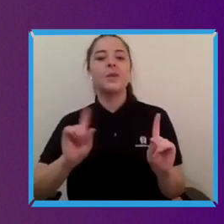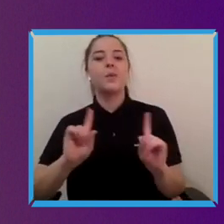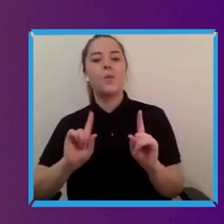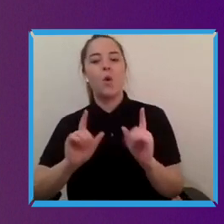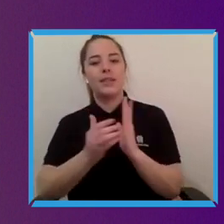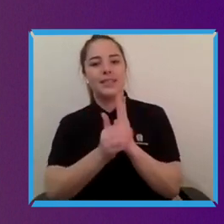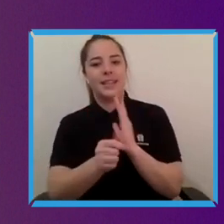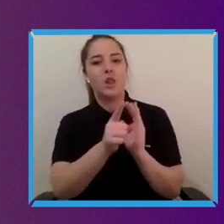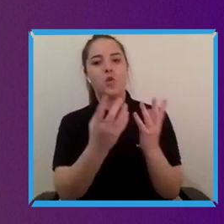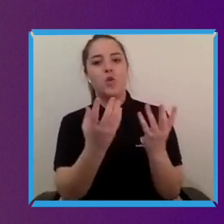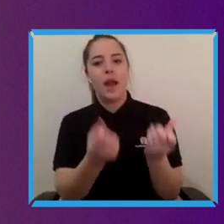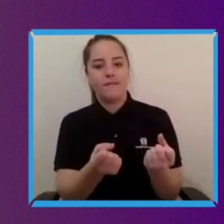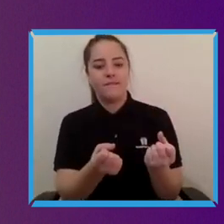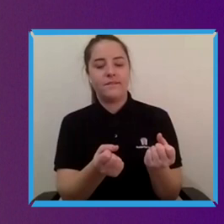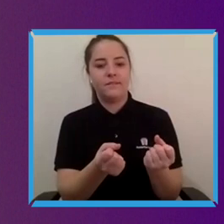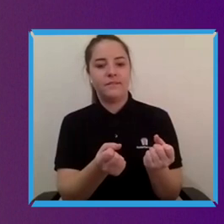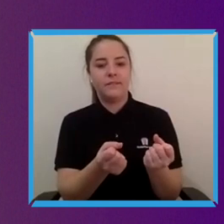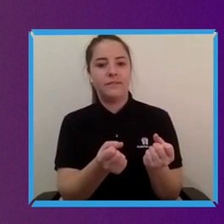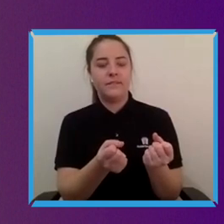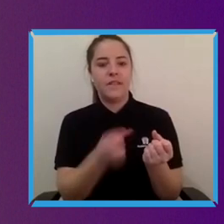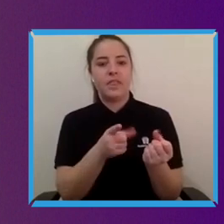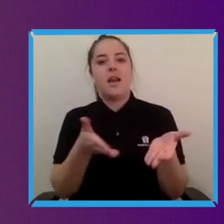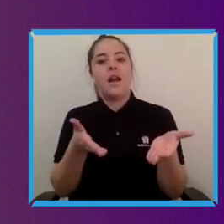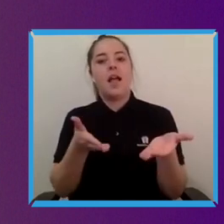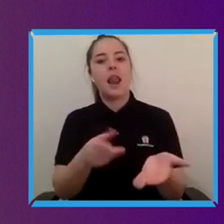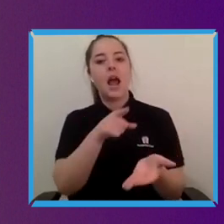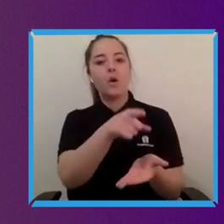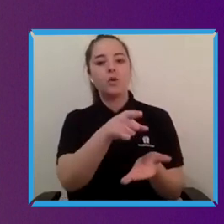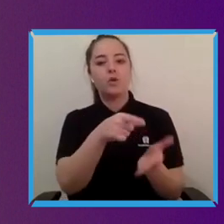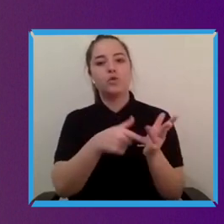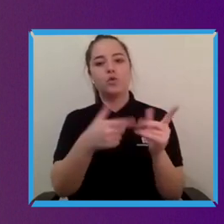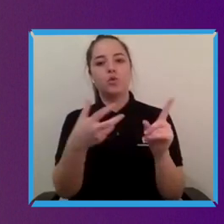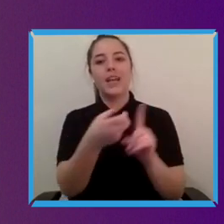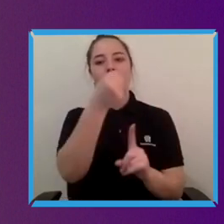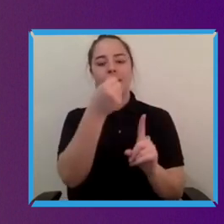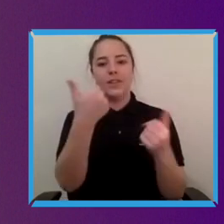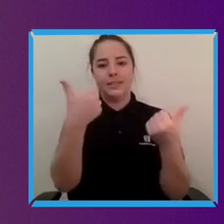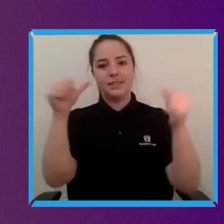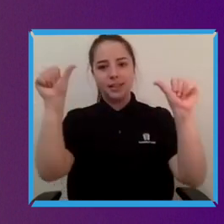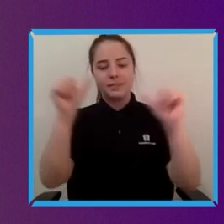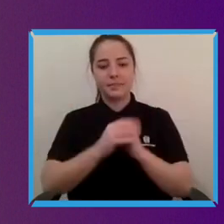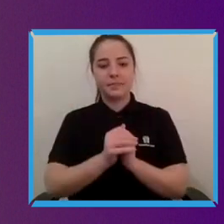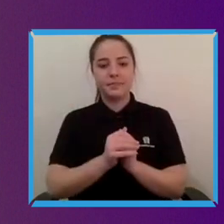that allowed you to achieve that success and to kind of drive that